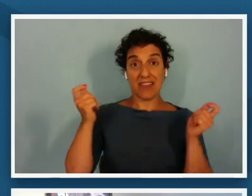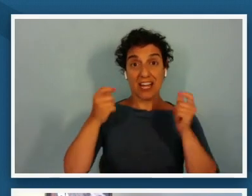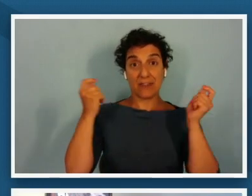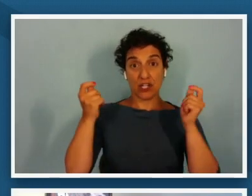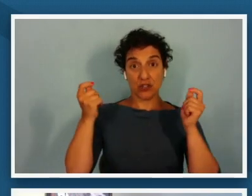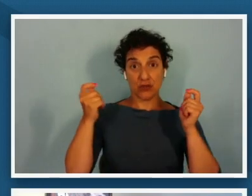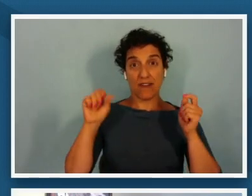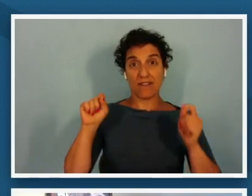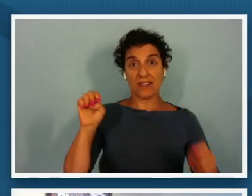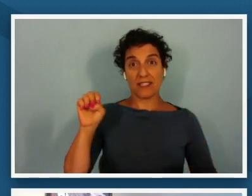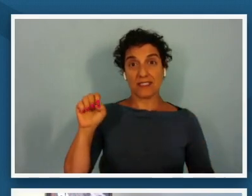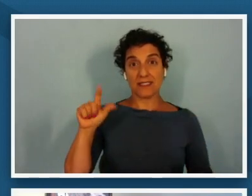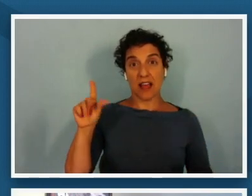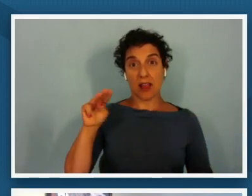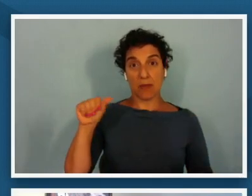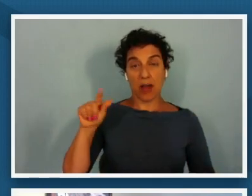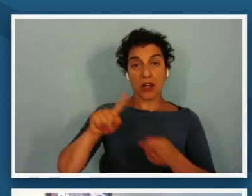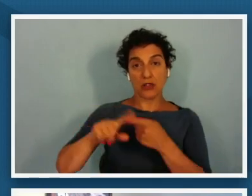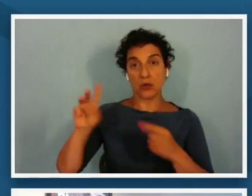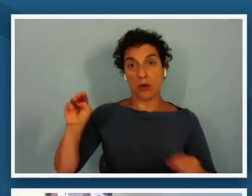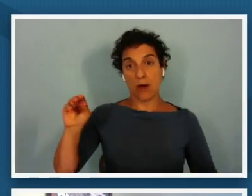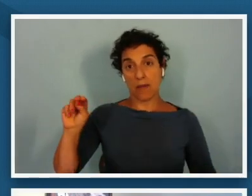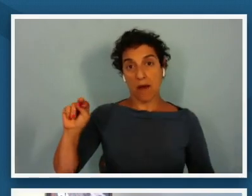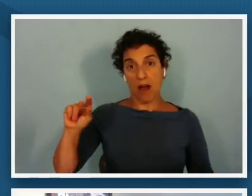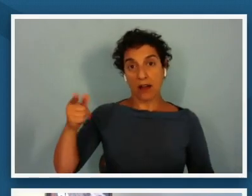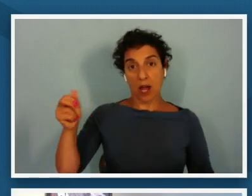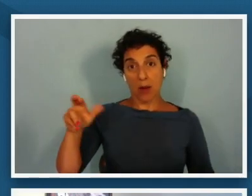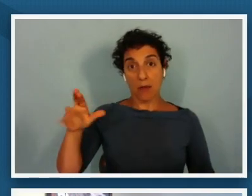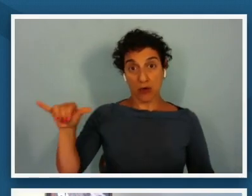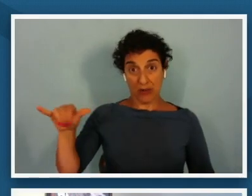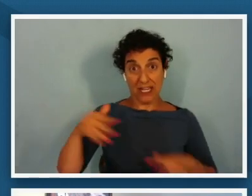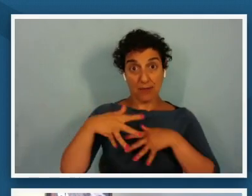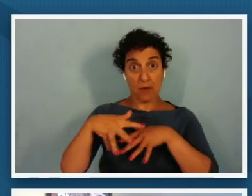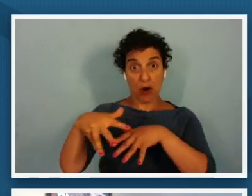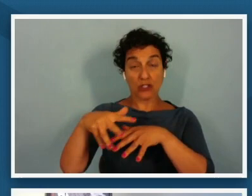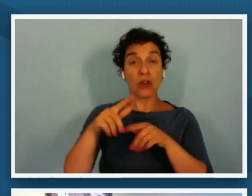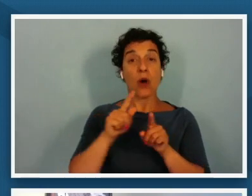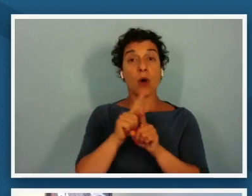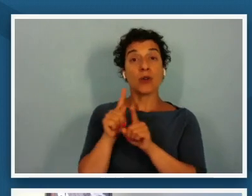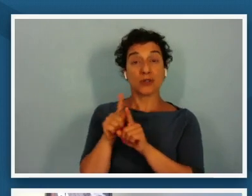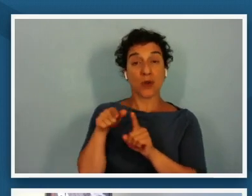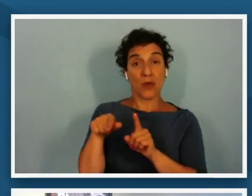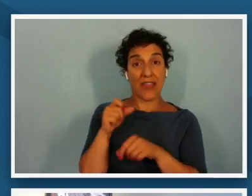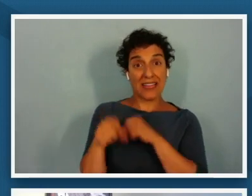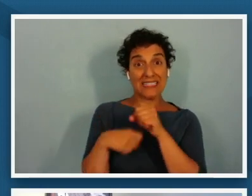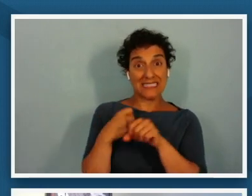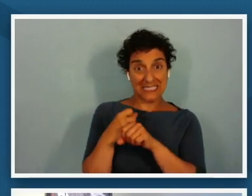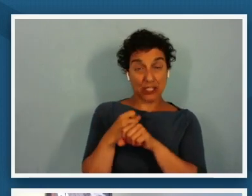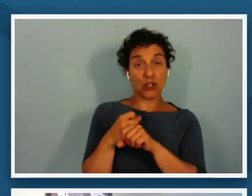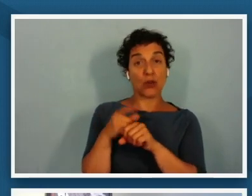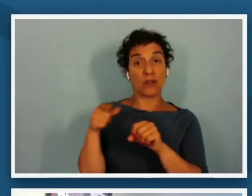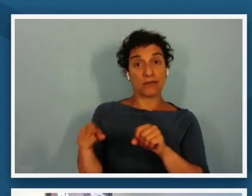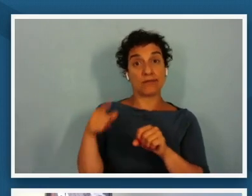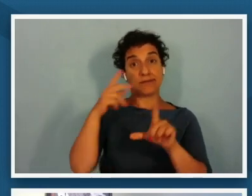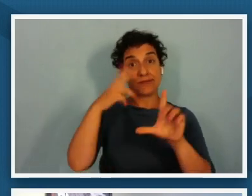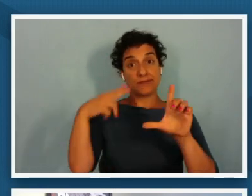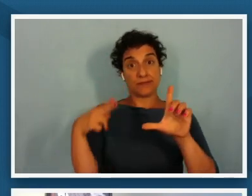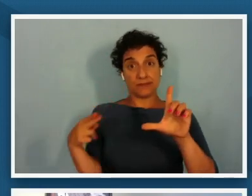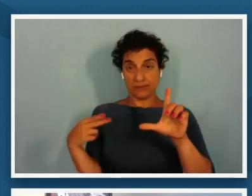to montgomery marches it was also the year that this portrait of john lewis